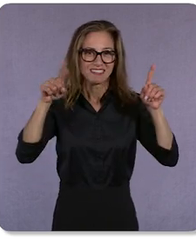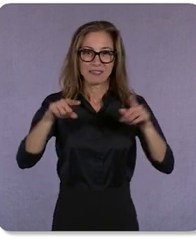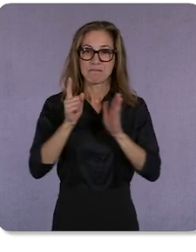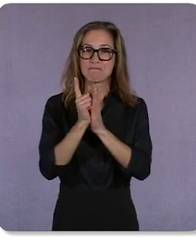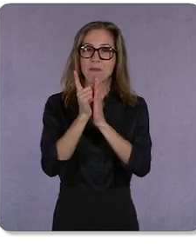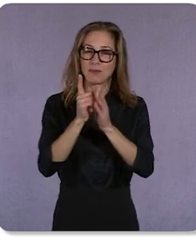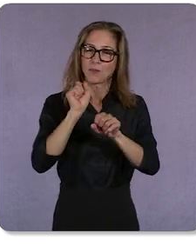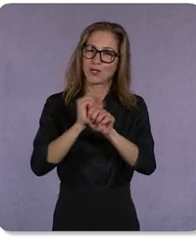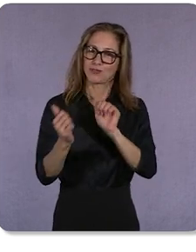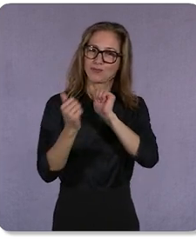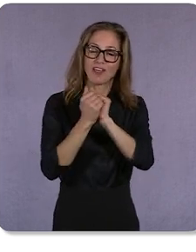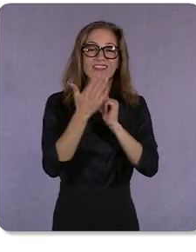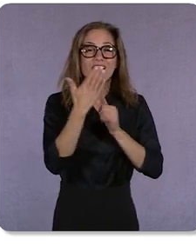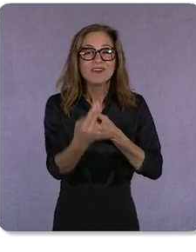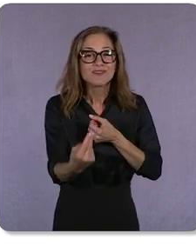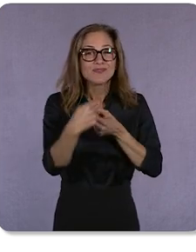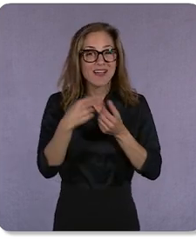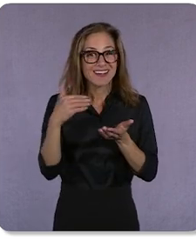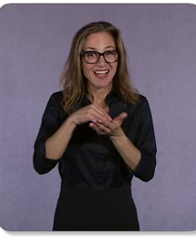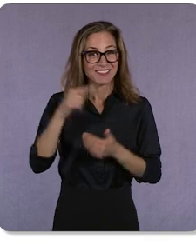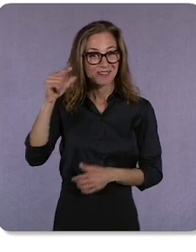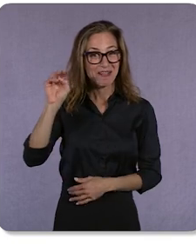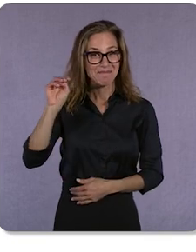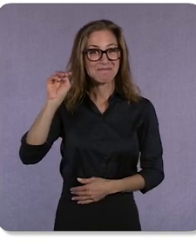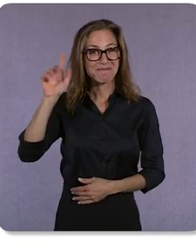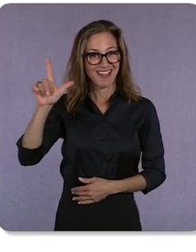Thank you again for joining us at Google Marketing Live.